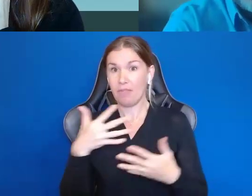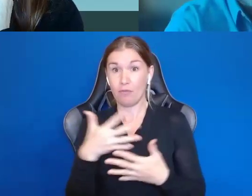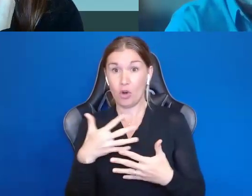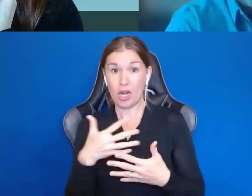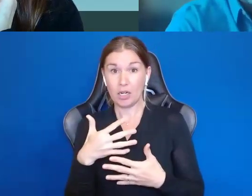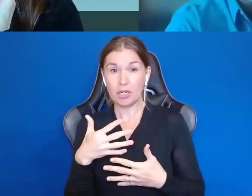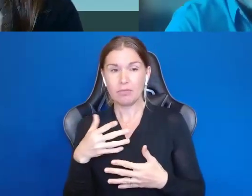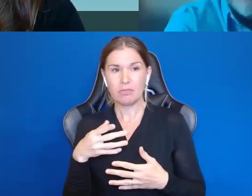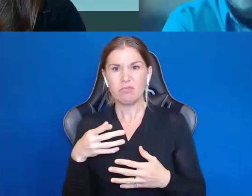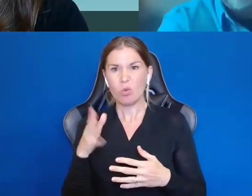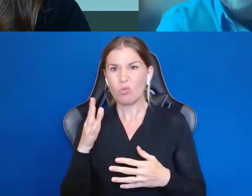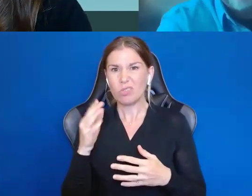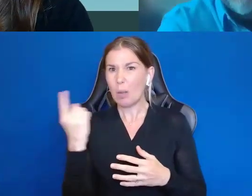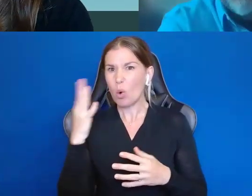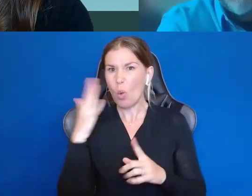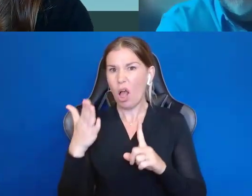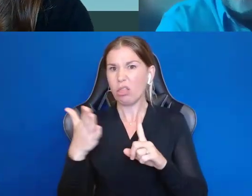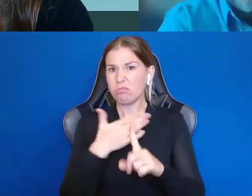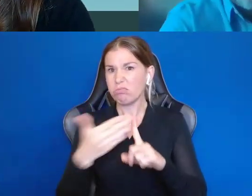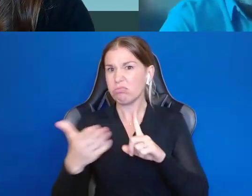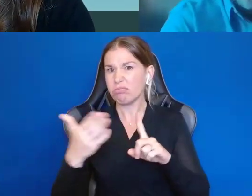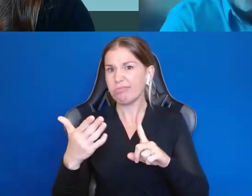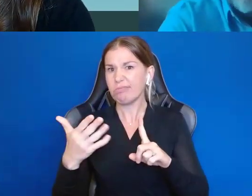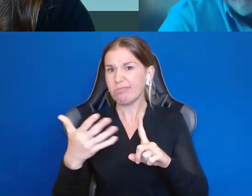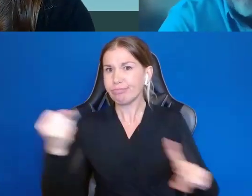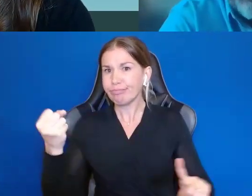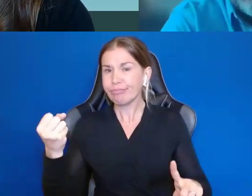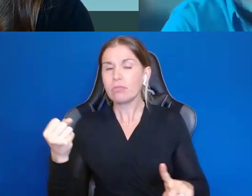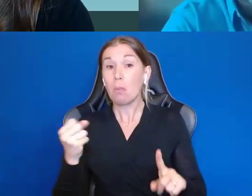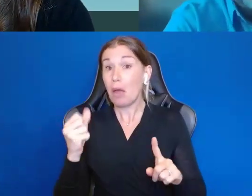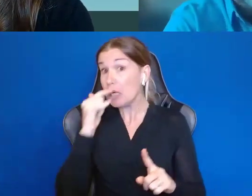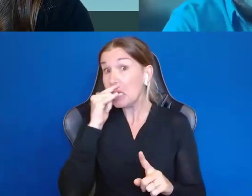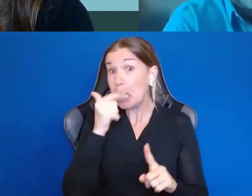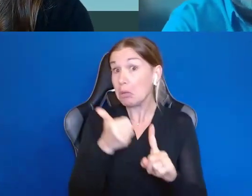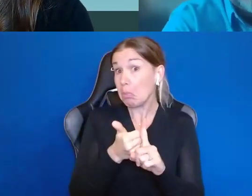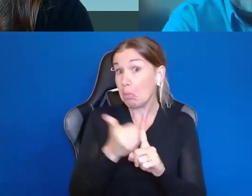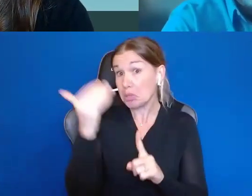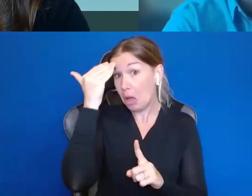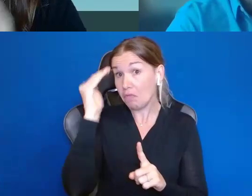that he didn't have a good head for finances and is kid was pretty self-aware and said, yeah, I think so.